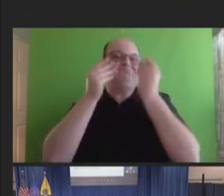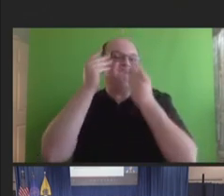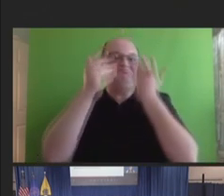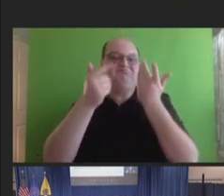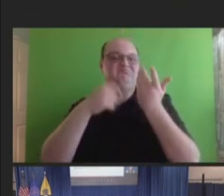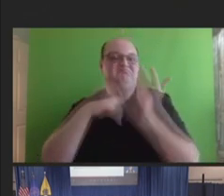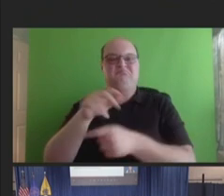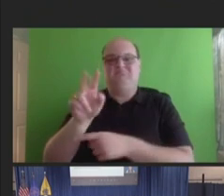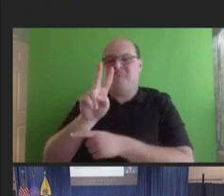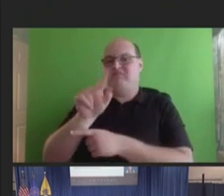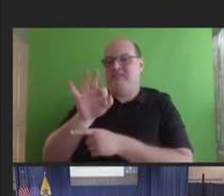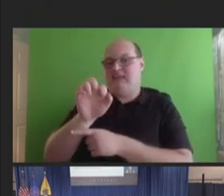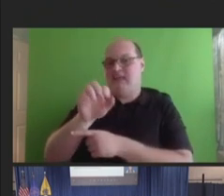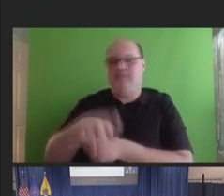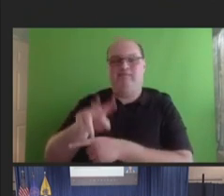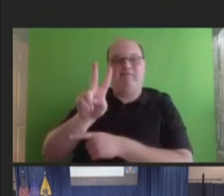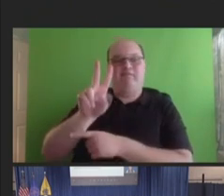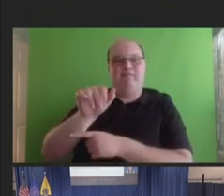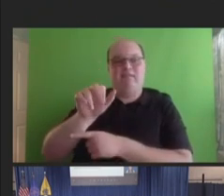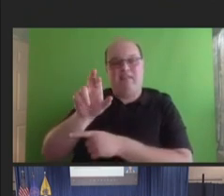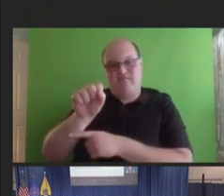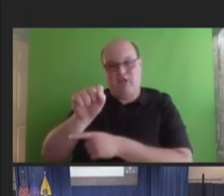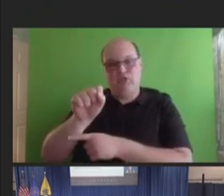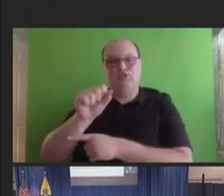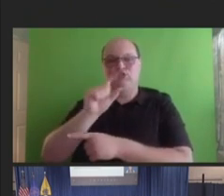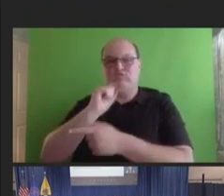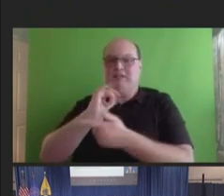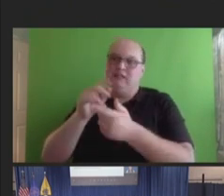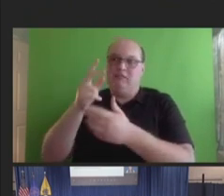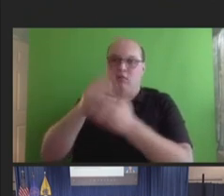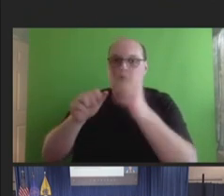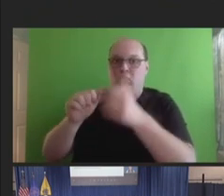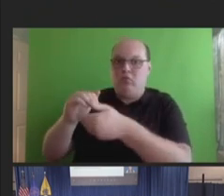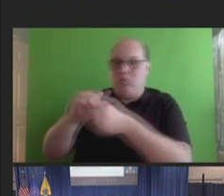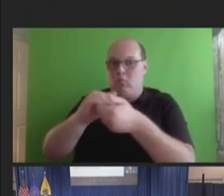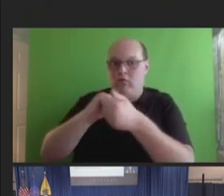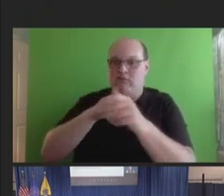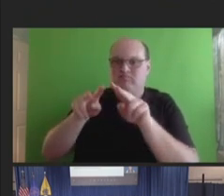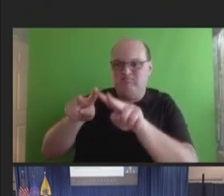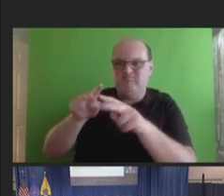VAERS are complementary vaccine safety monitoring systems. They work very well together to give